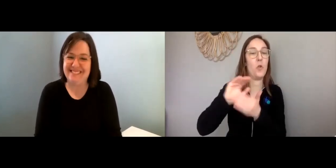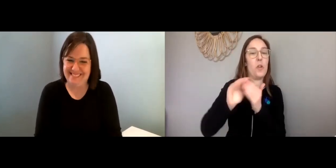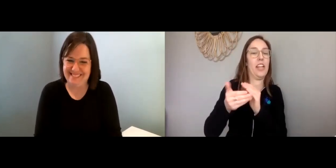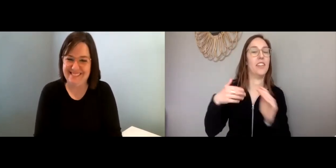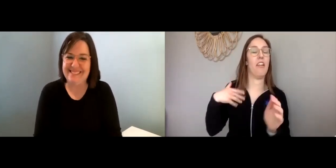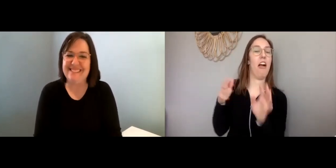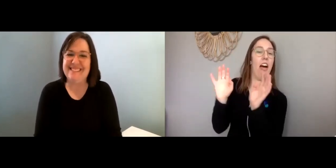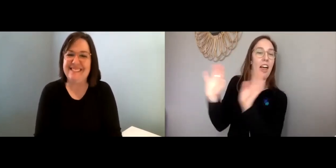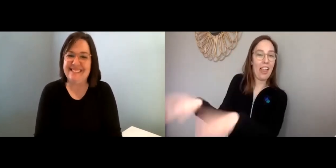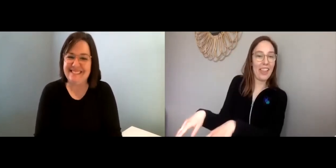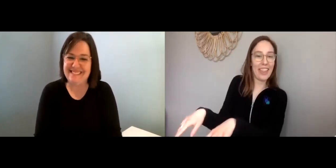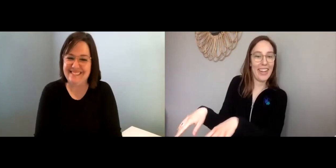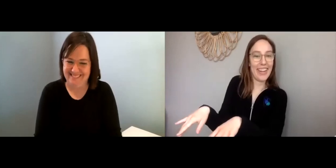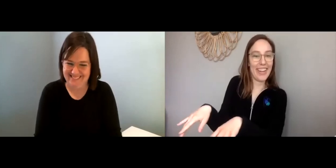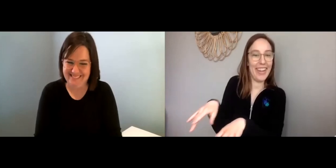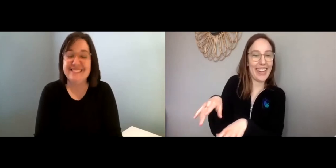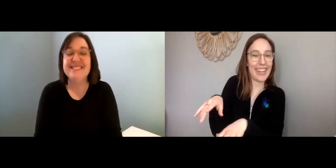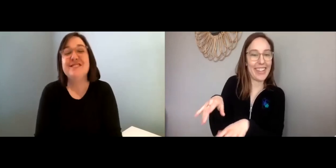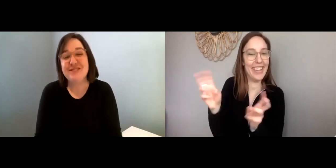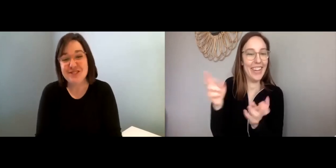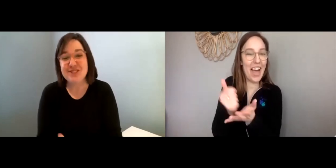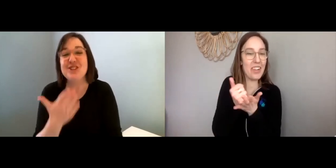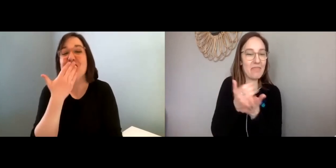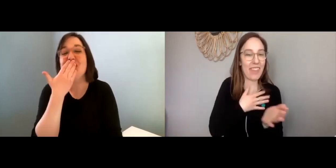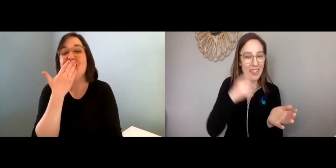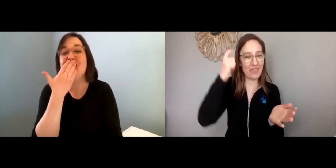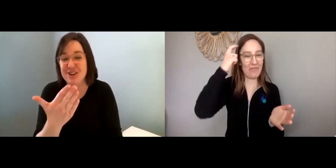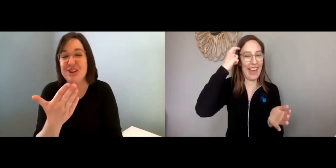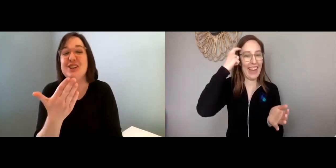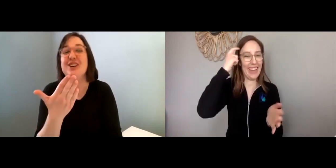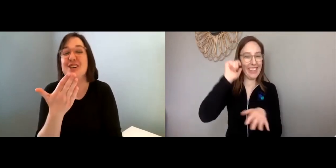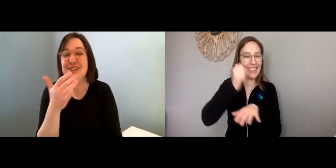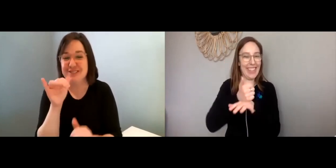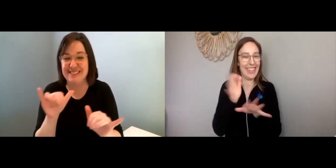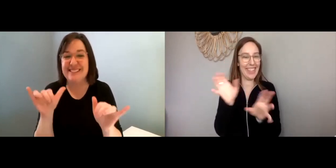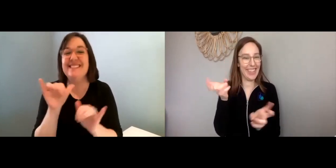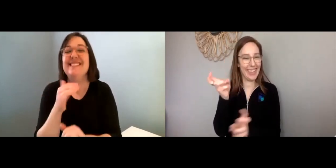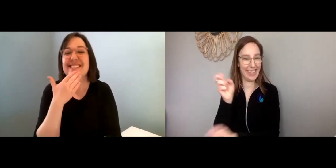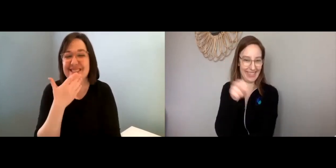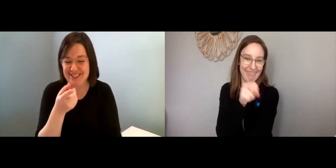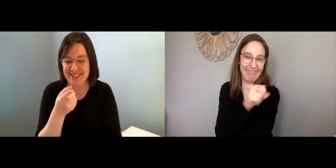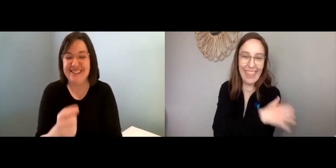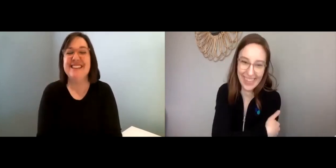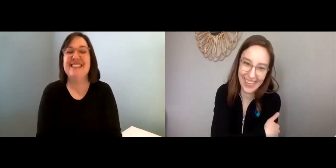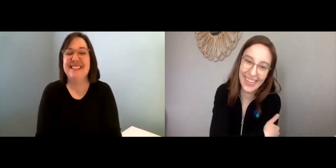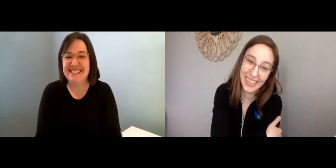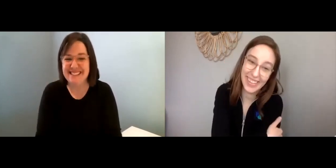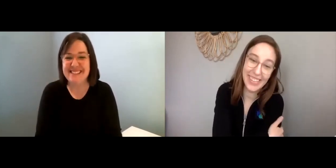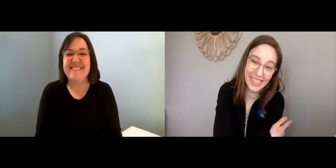Well, not on the weekends... but that really helps my mind, you know my mindset as well.